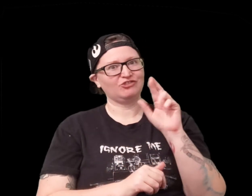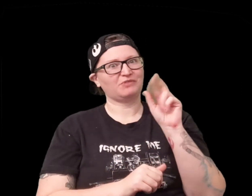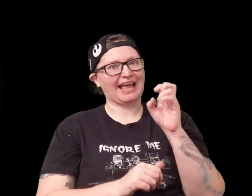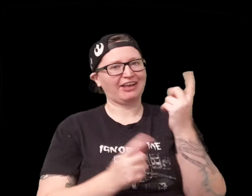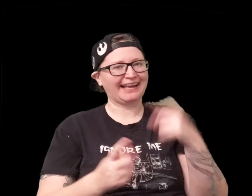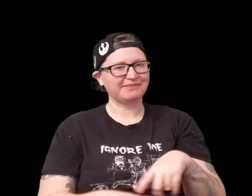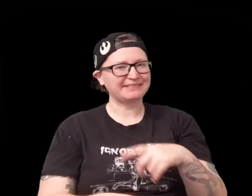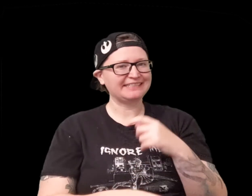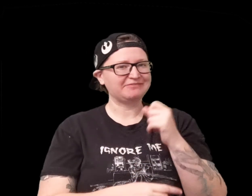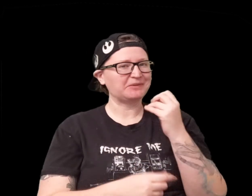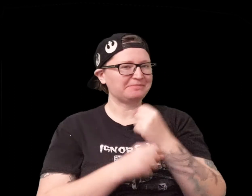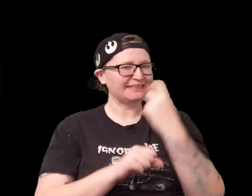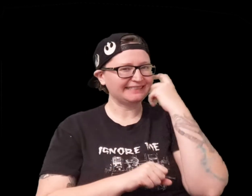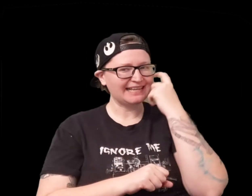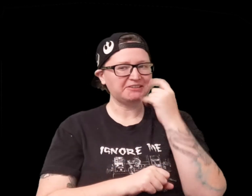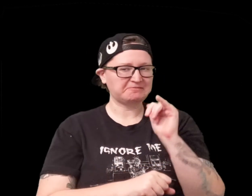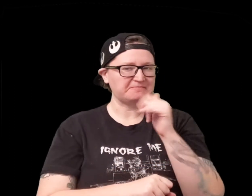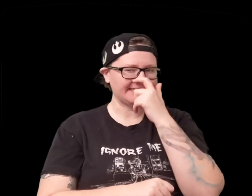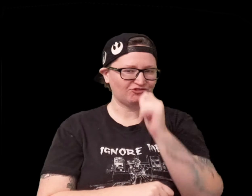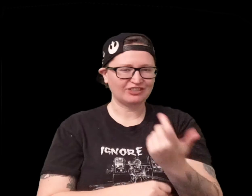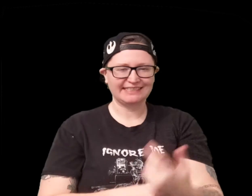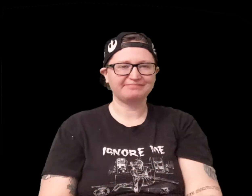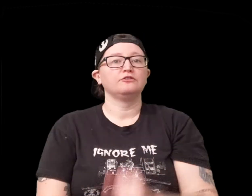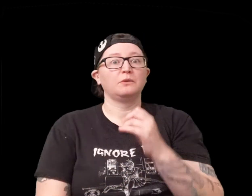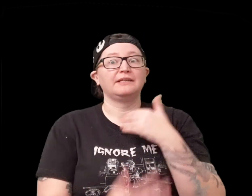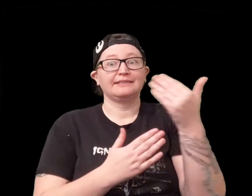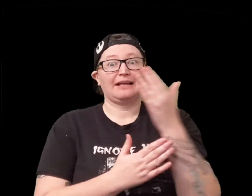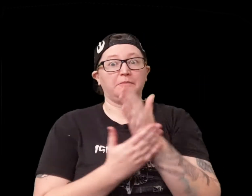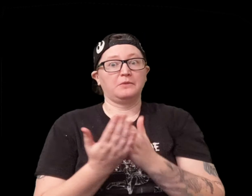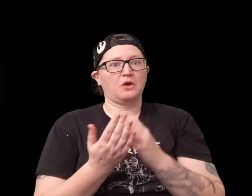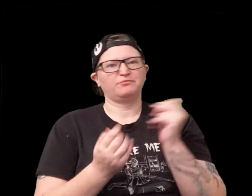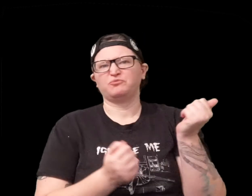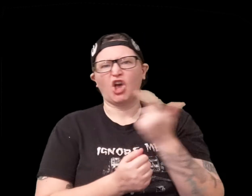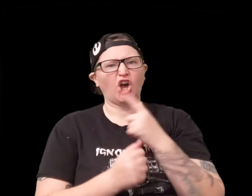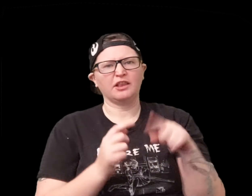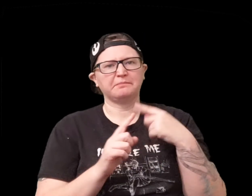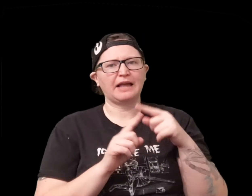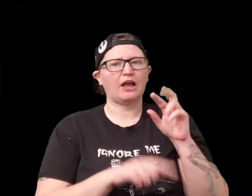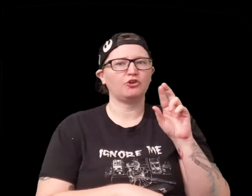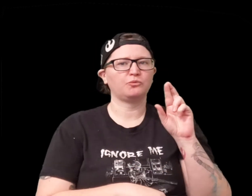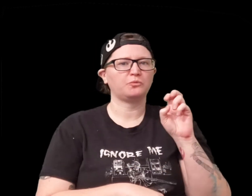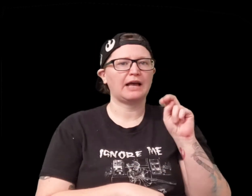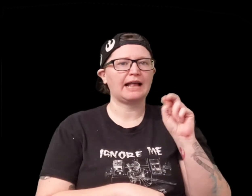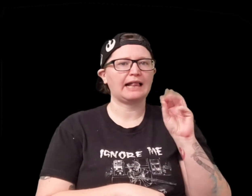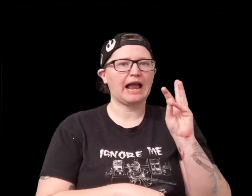you know it's kind of rare that that happens but makes sense and is interesting so the next part is